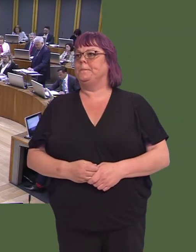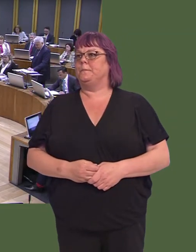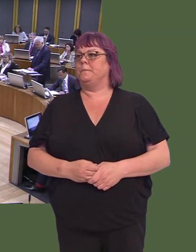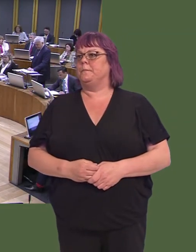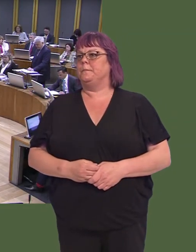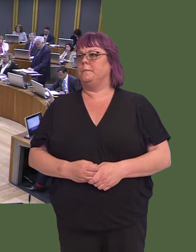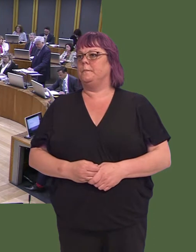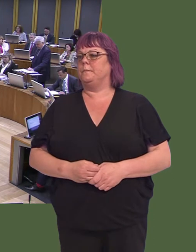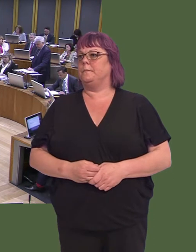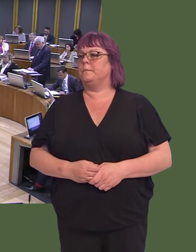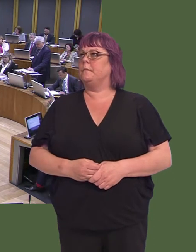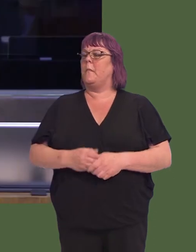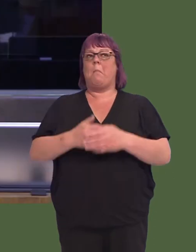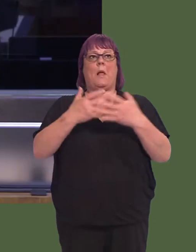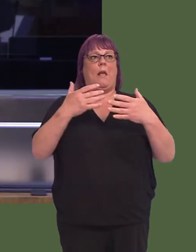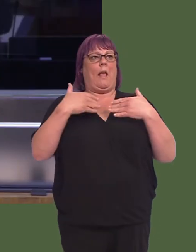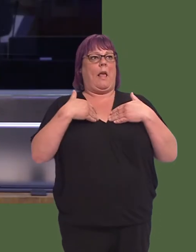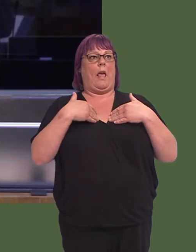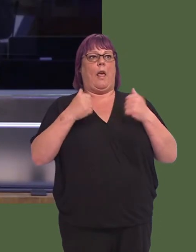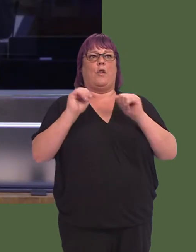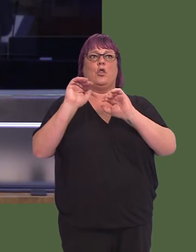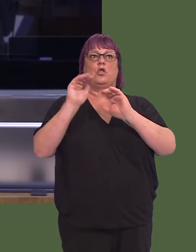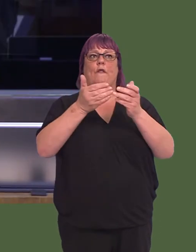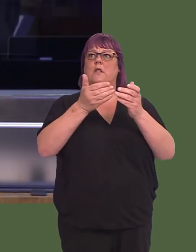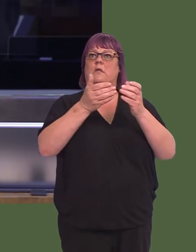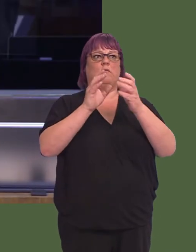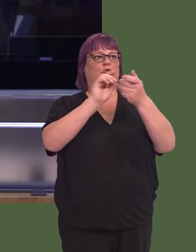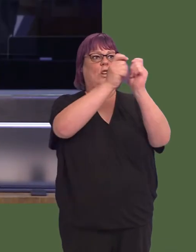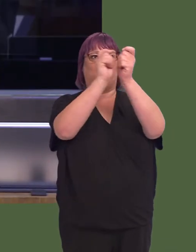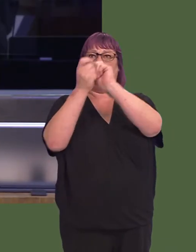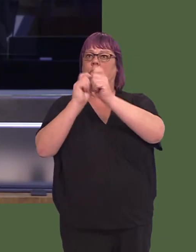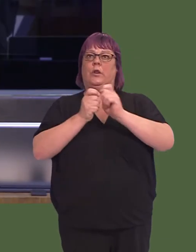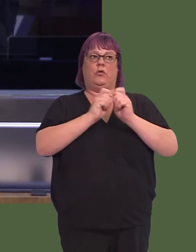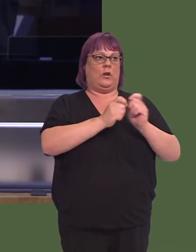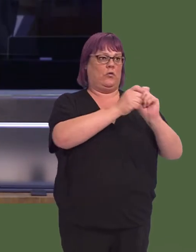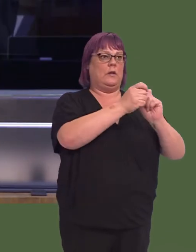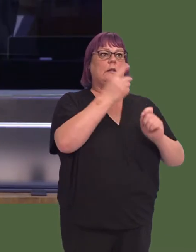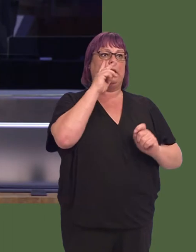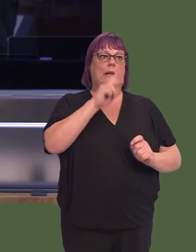I've seen many health service reorganisations in the course of my lifetime, and it's always